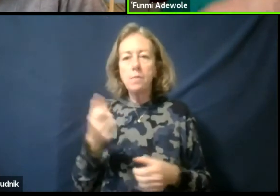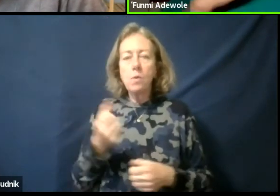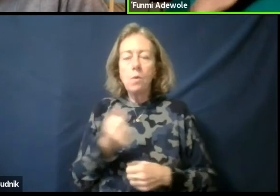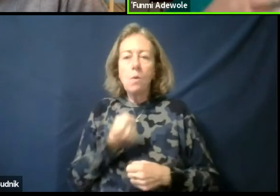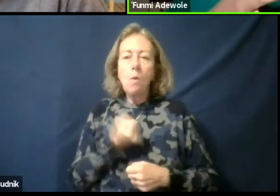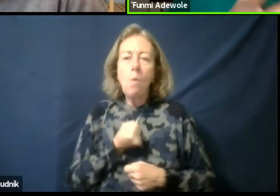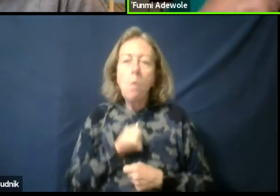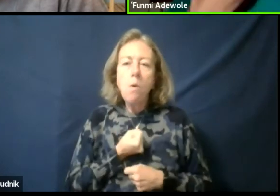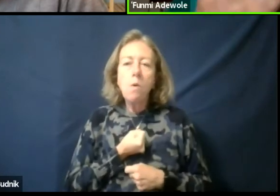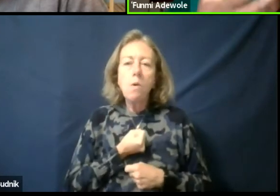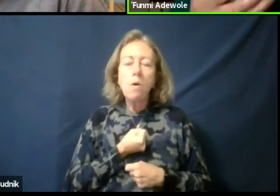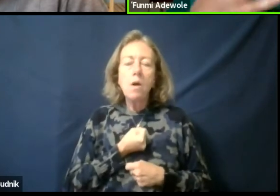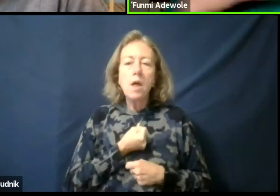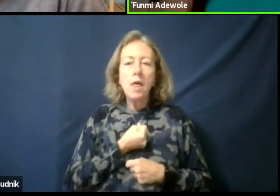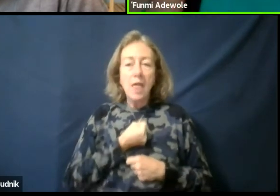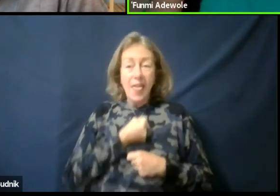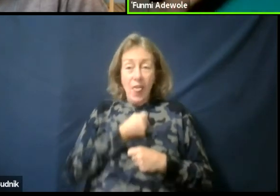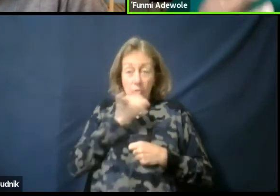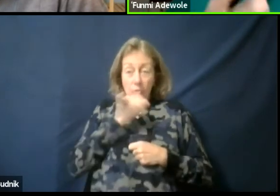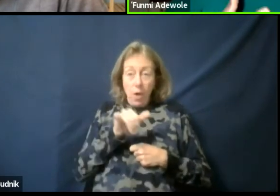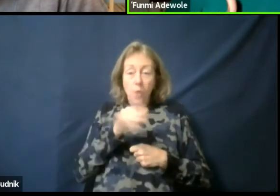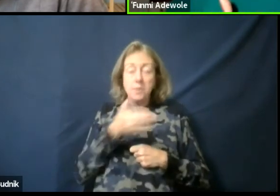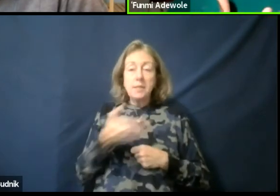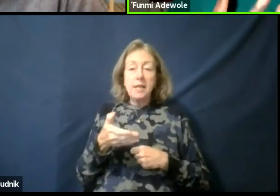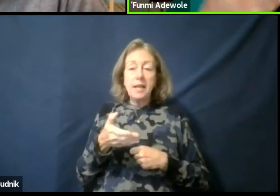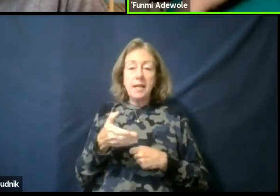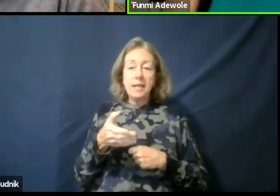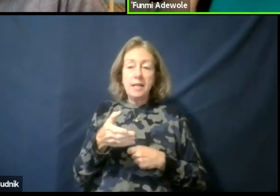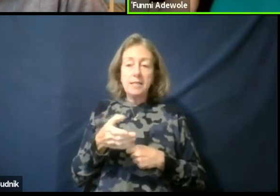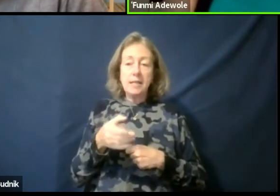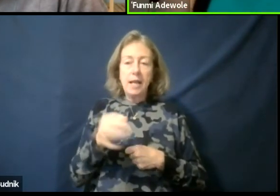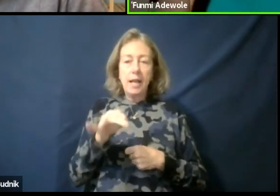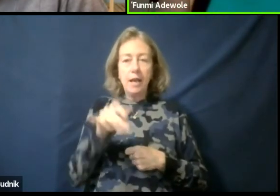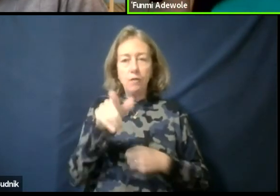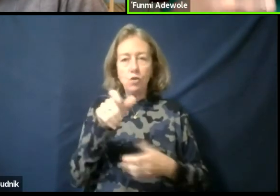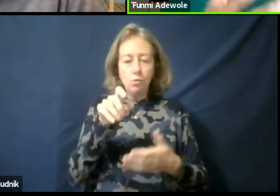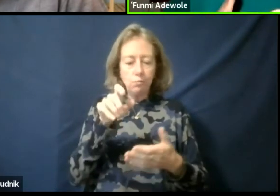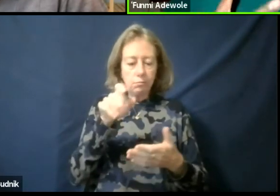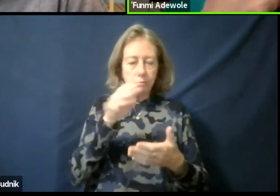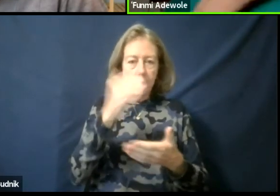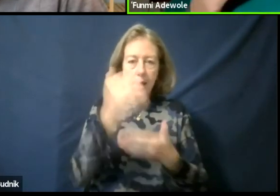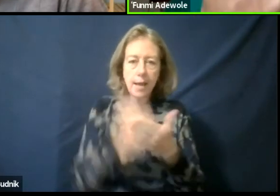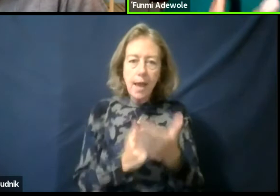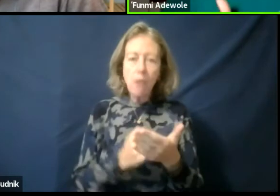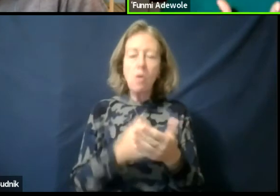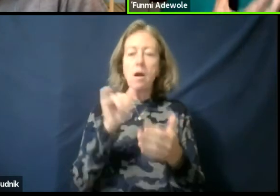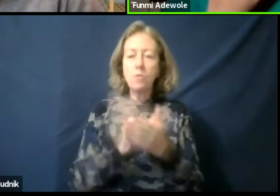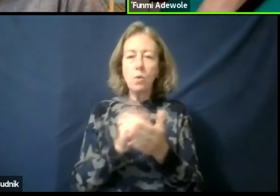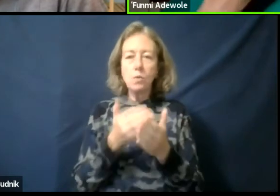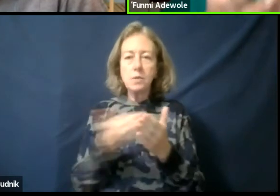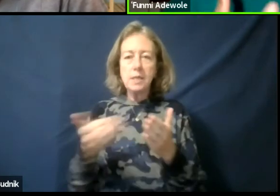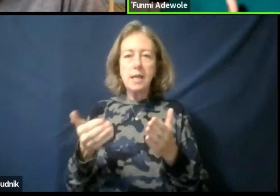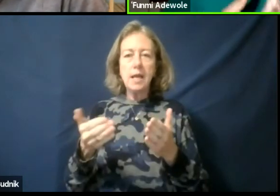And then if those things, if you catalog those things and you begin to see what makes meaning in your life,